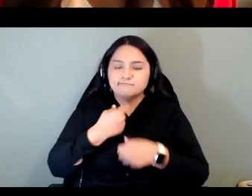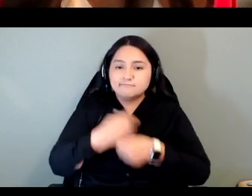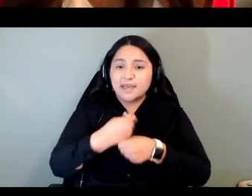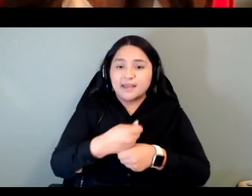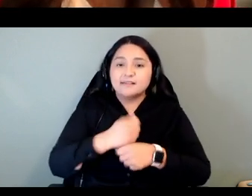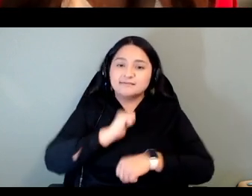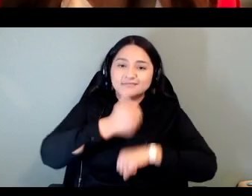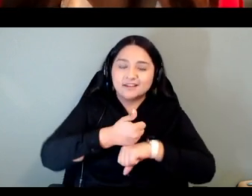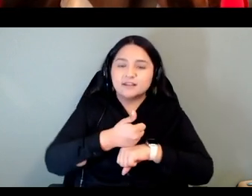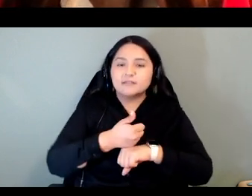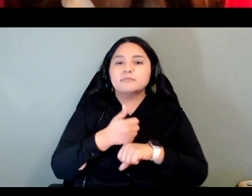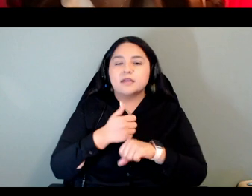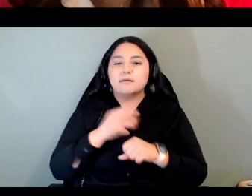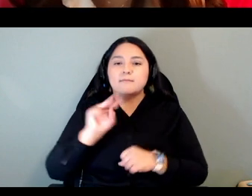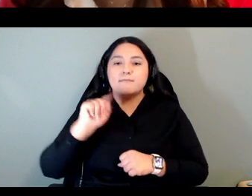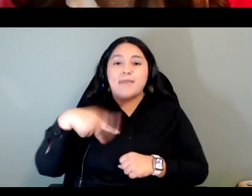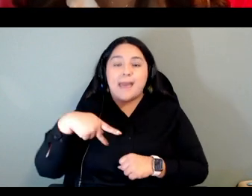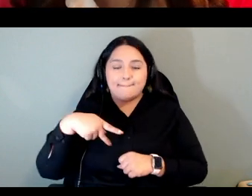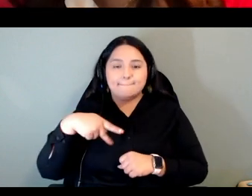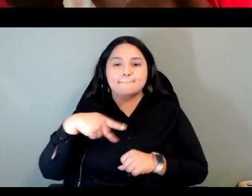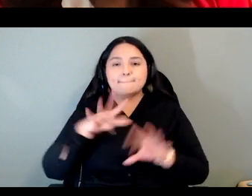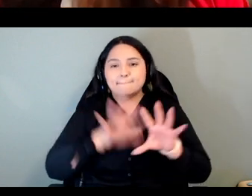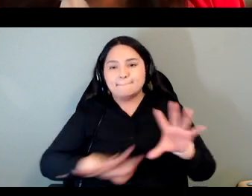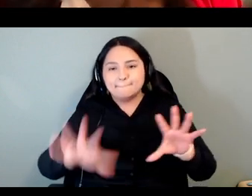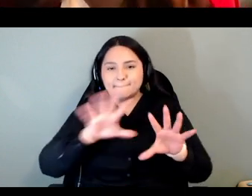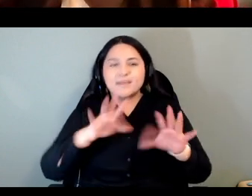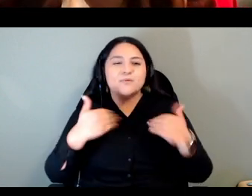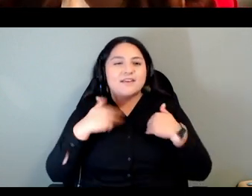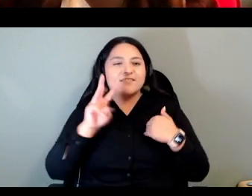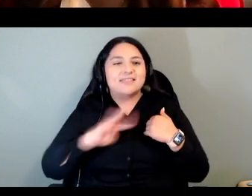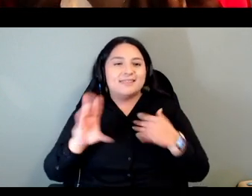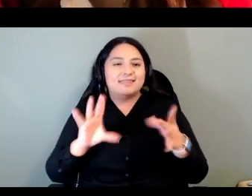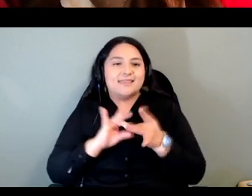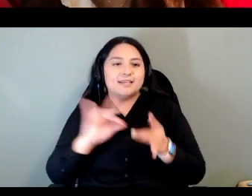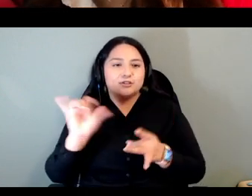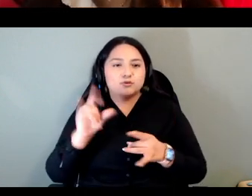is situated with links to the course's webpage